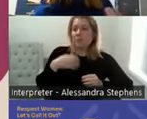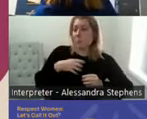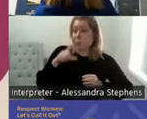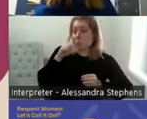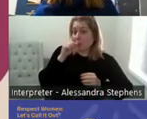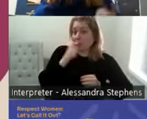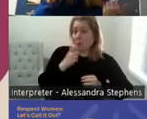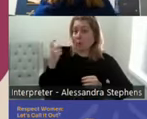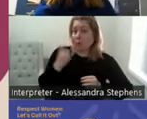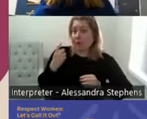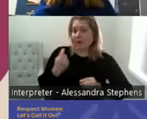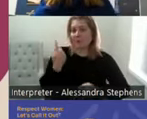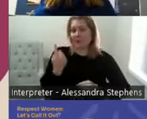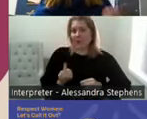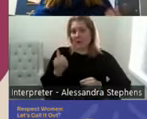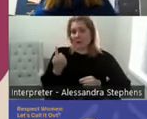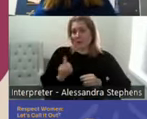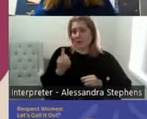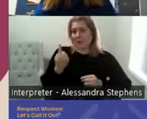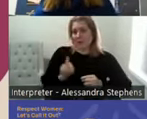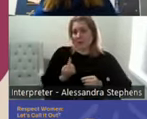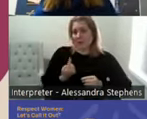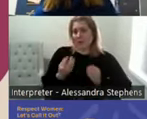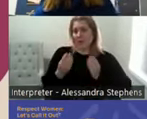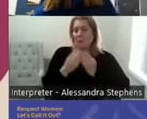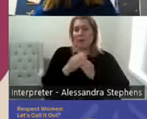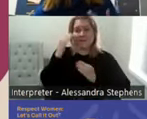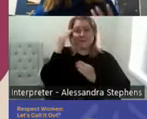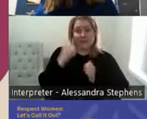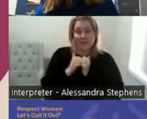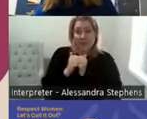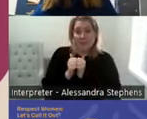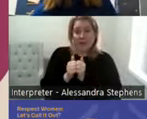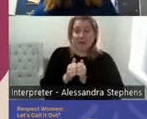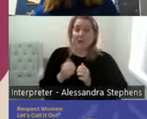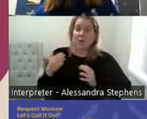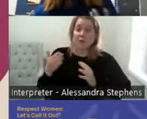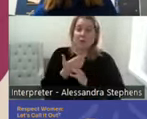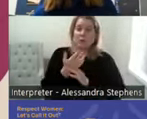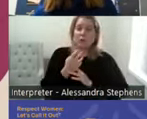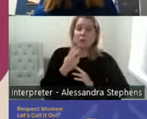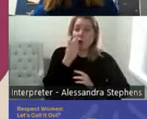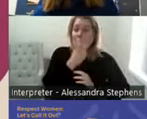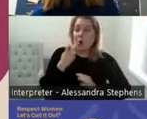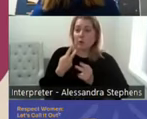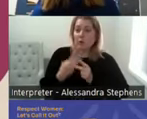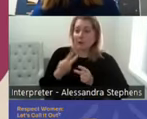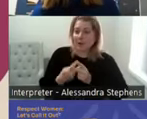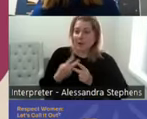alone with a female partner or during oral sex. The stats are around about only 30% of people with